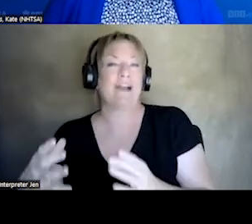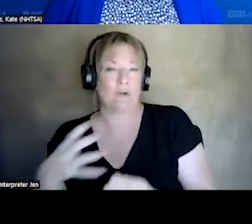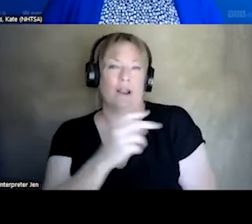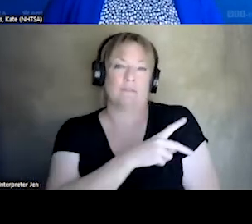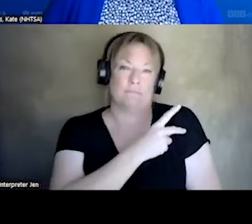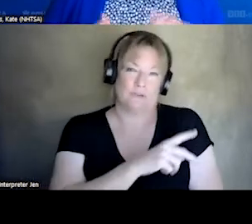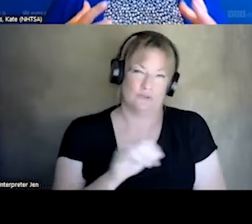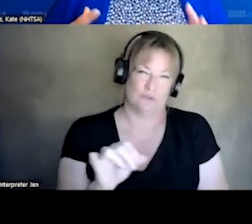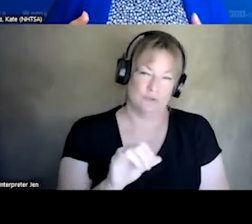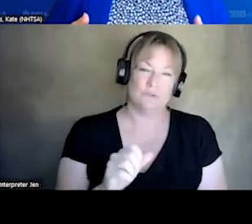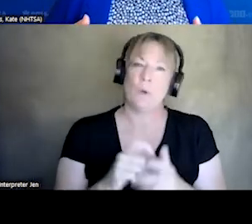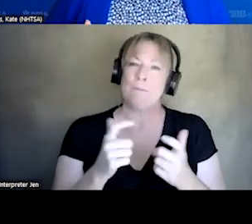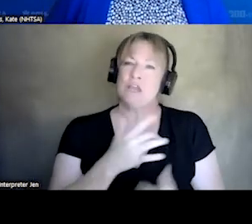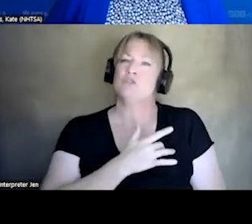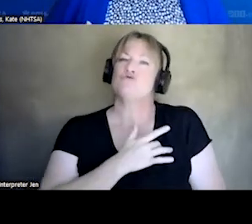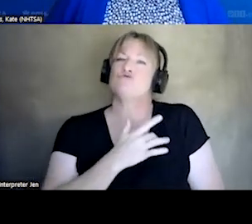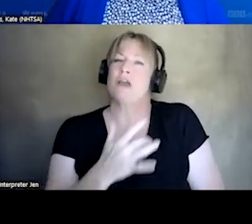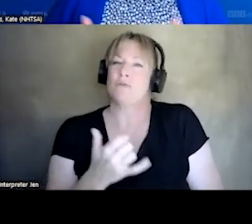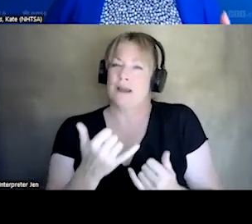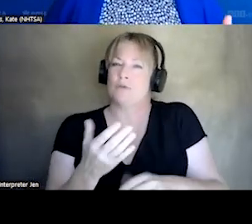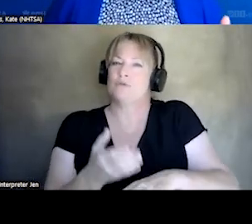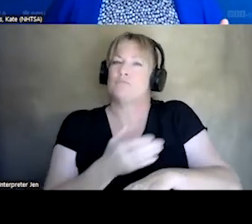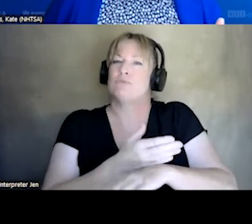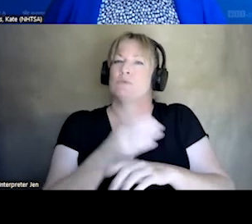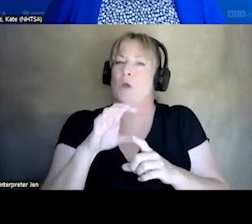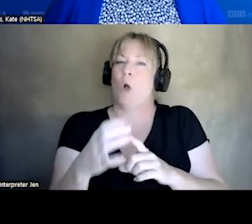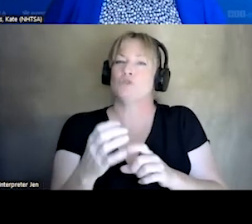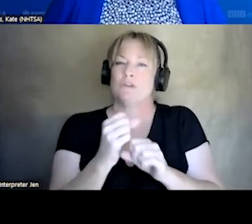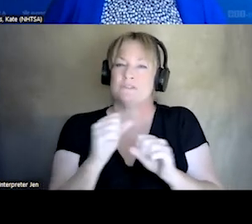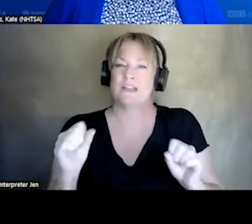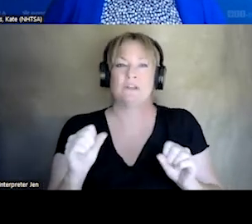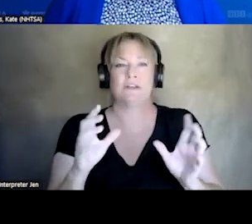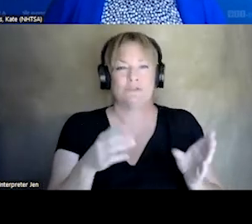SO THERE IS A BIG TREND RIGHT NOW TO IMPROVE OUR CULTURE OF SAFETY AND TO REALLY MOVE US TOWARDS